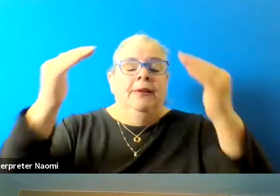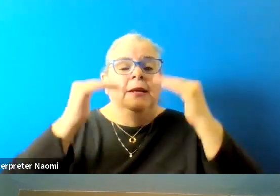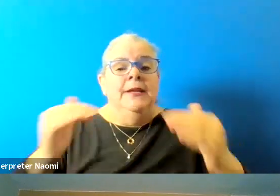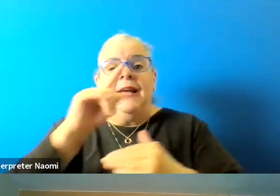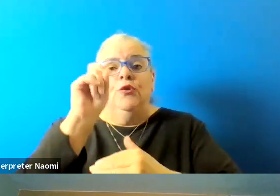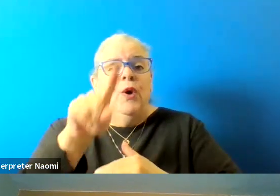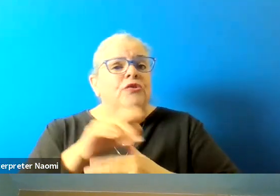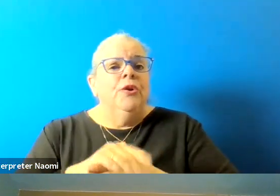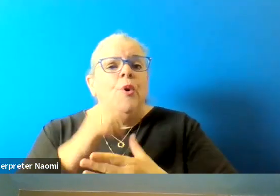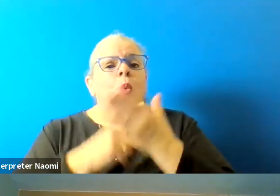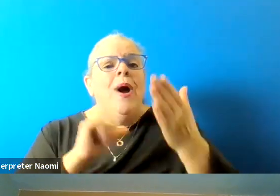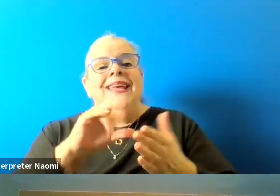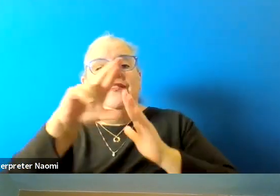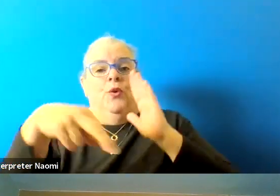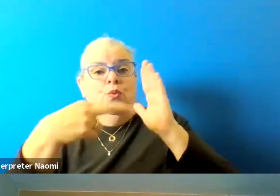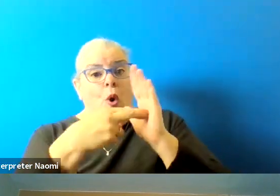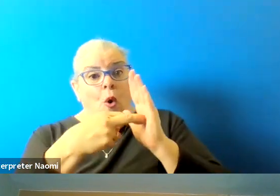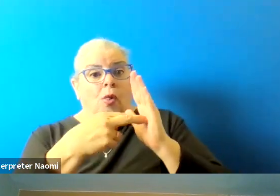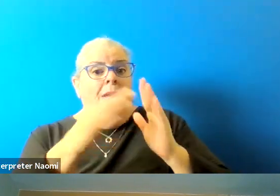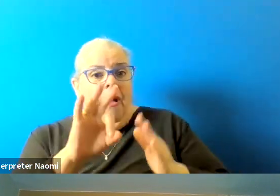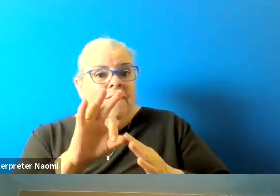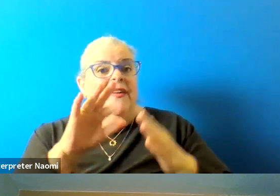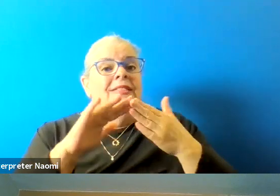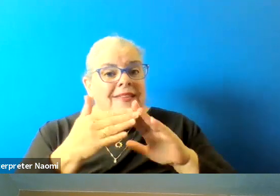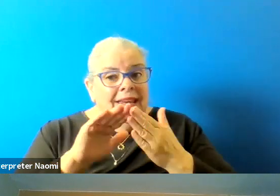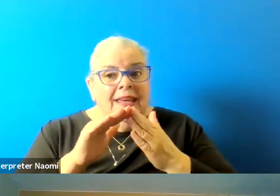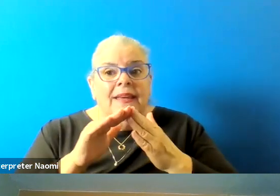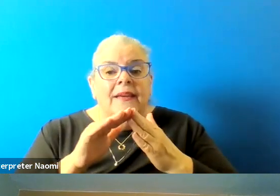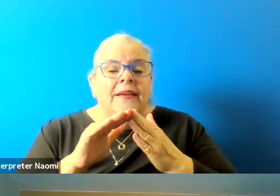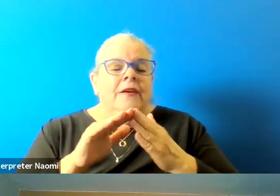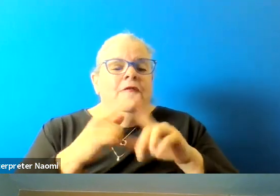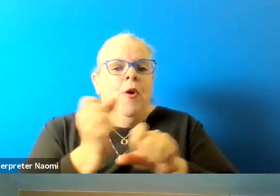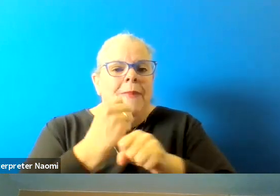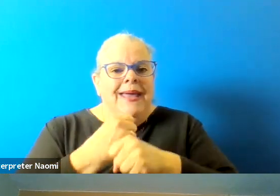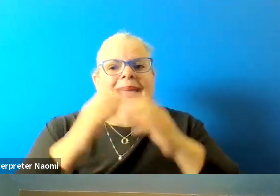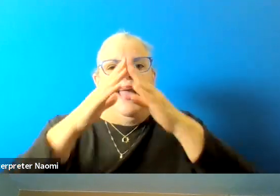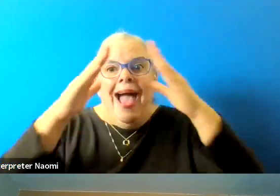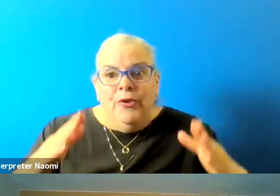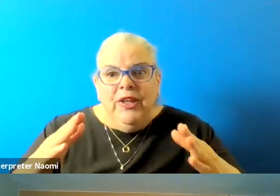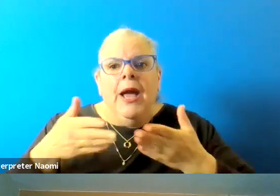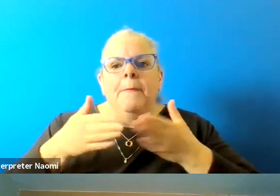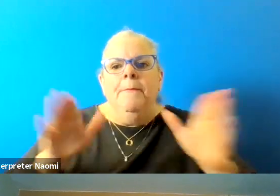What is the role of the city in making housing and public spaces more accessible